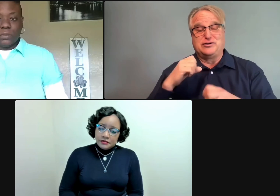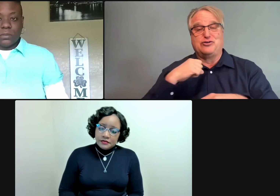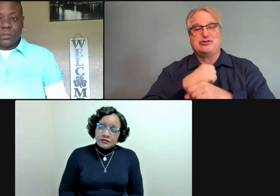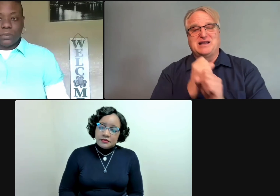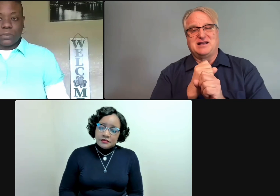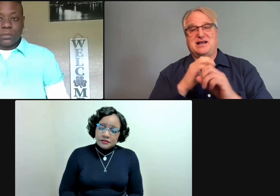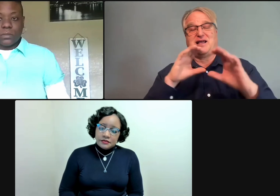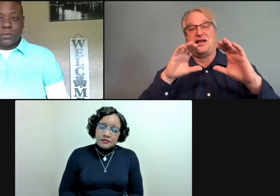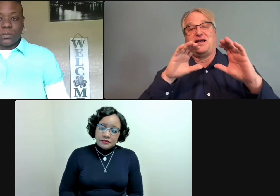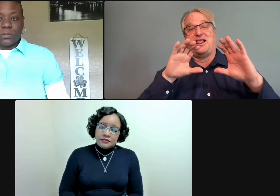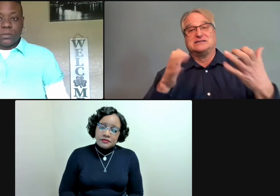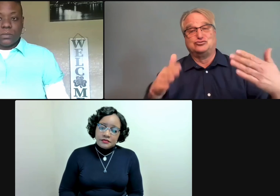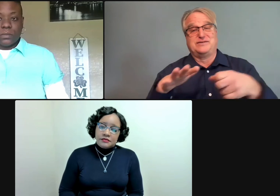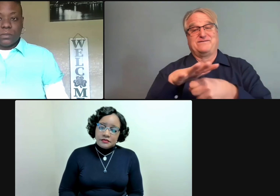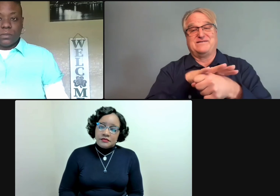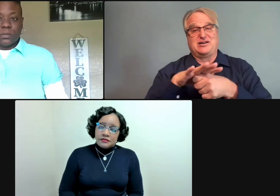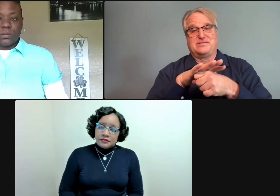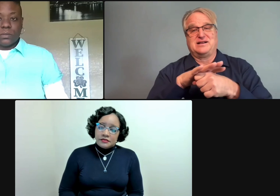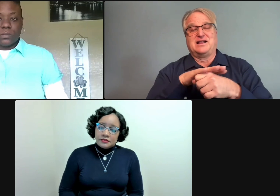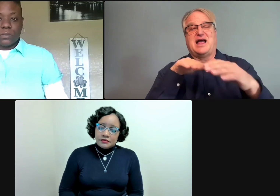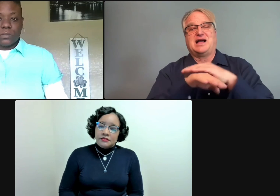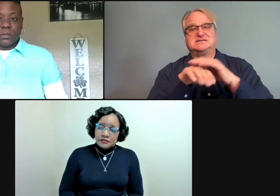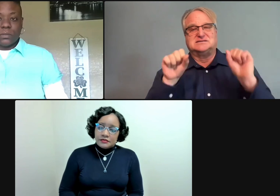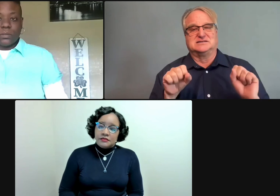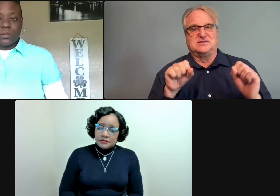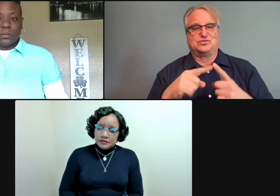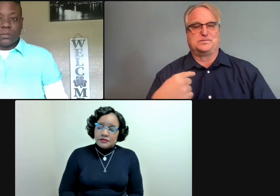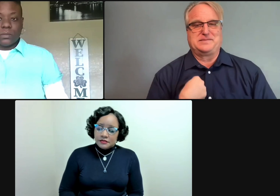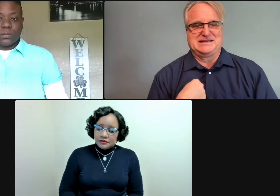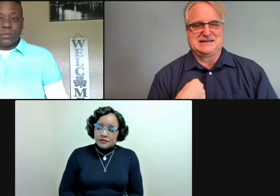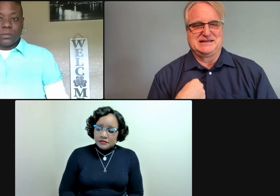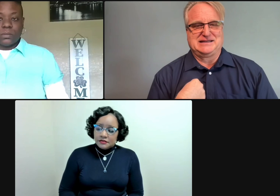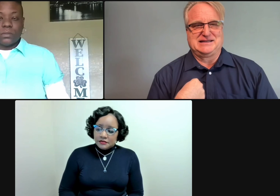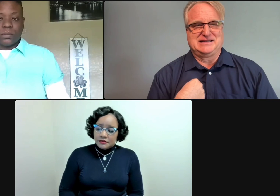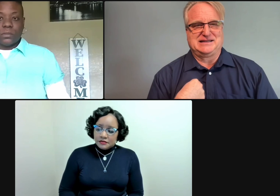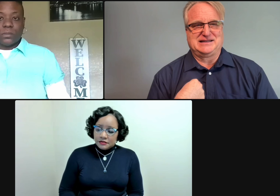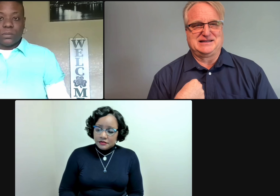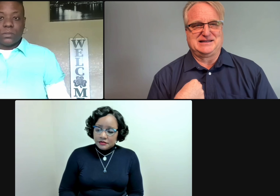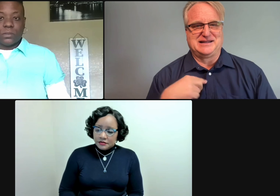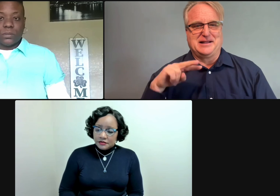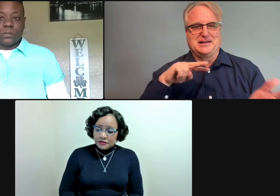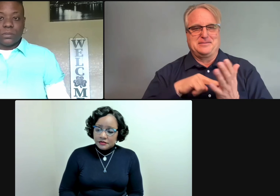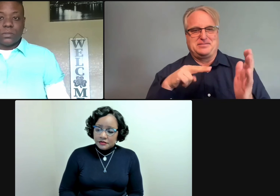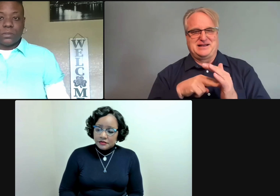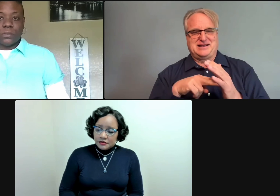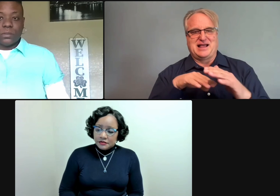to create the classroom environment to make it as accessible as possible to me.